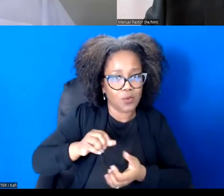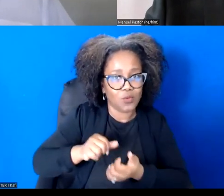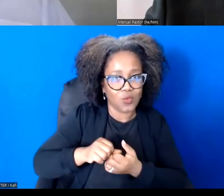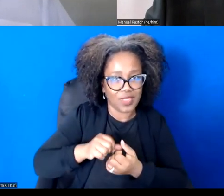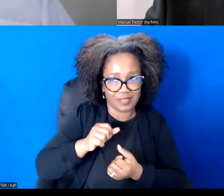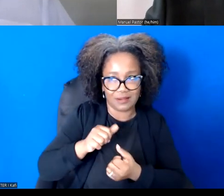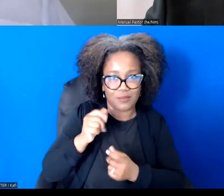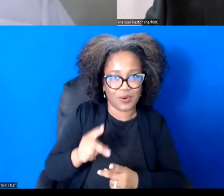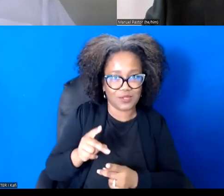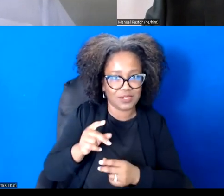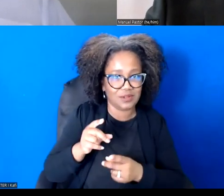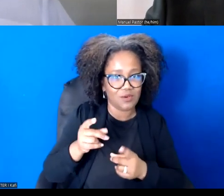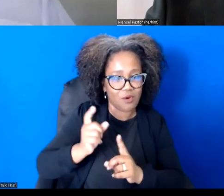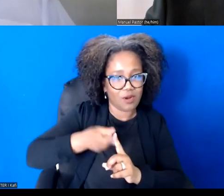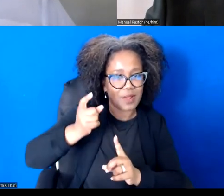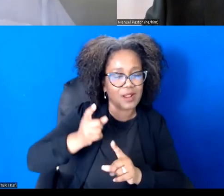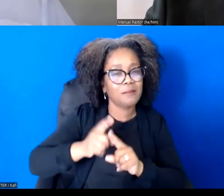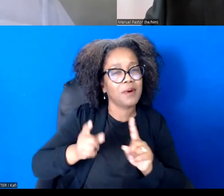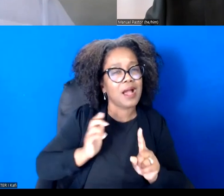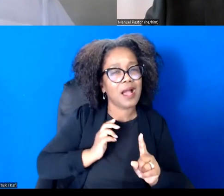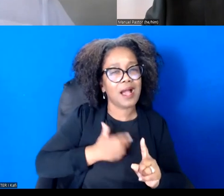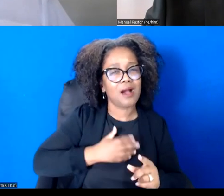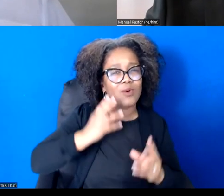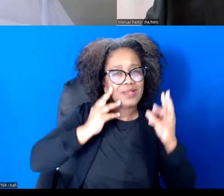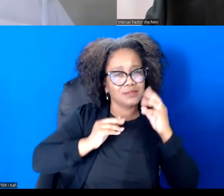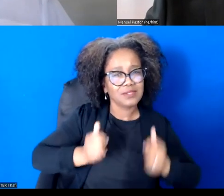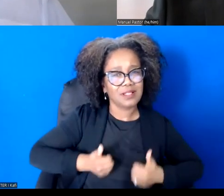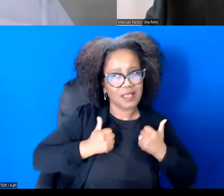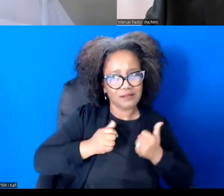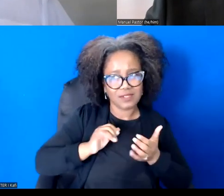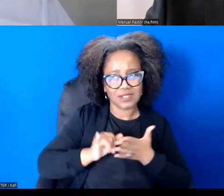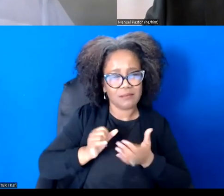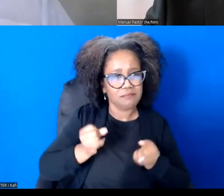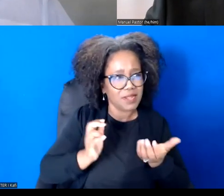And so they want other othering to be part of the main sort of sharp focus.